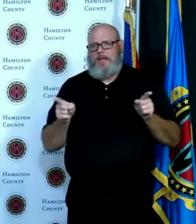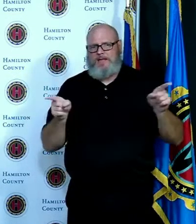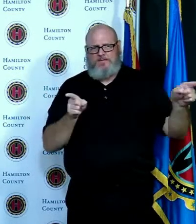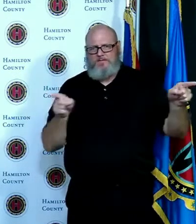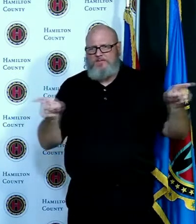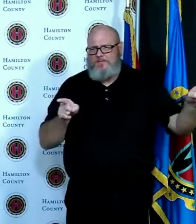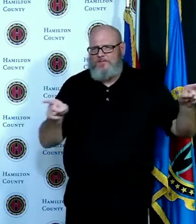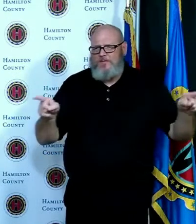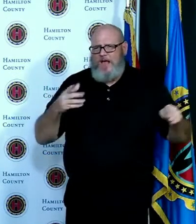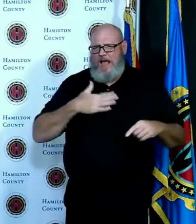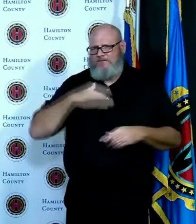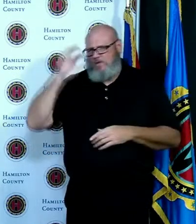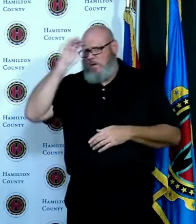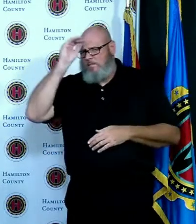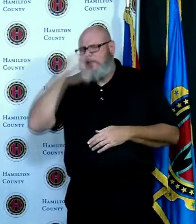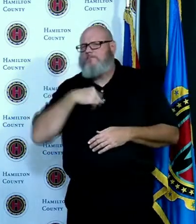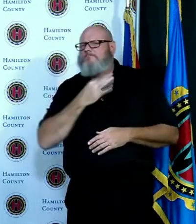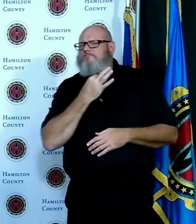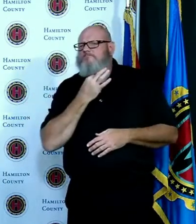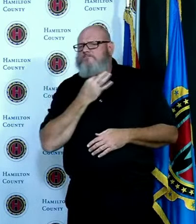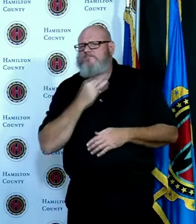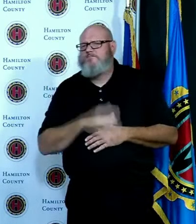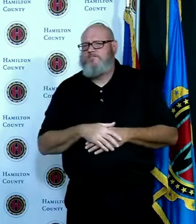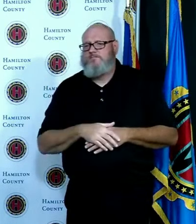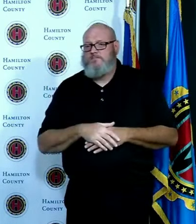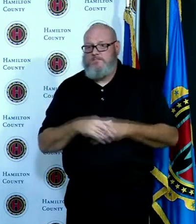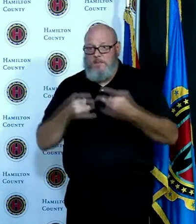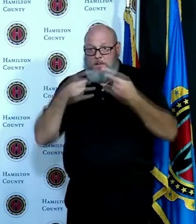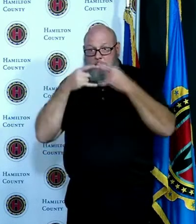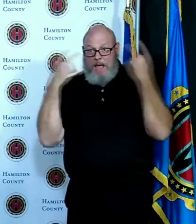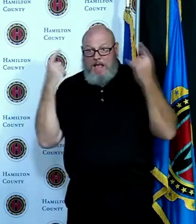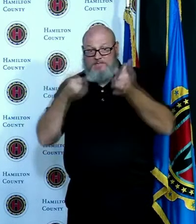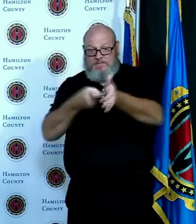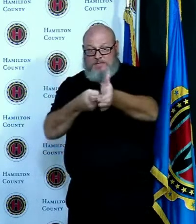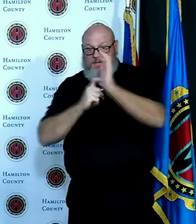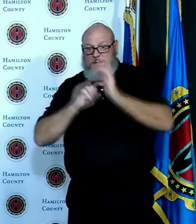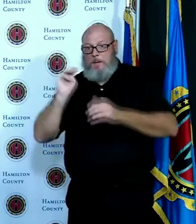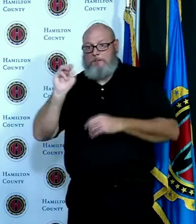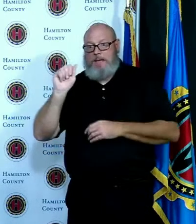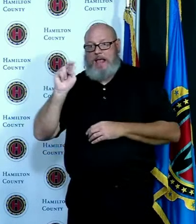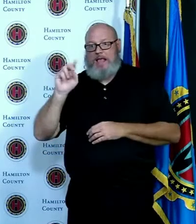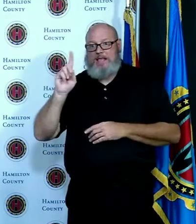the enforcement problem might be a stronger statement certainly better than more messaging